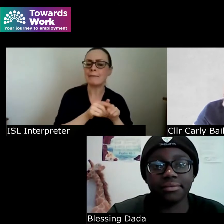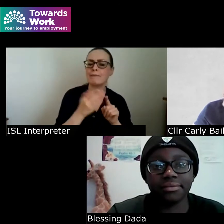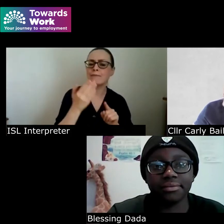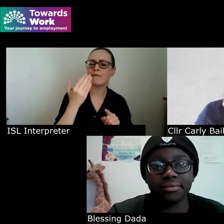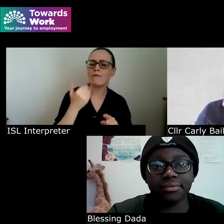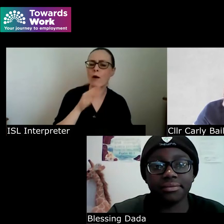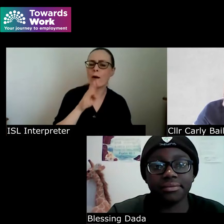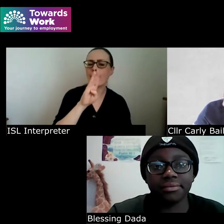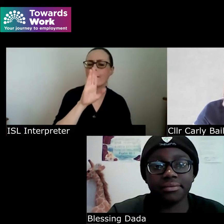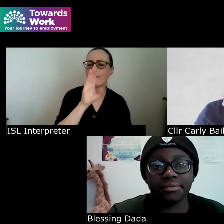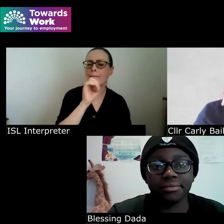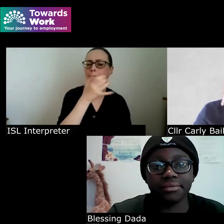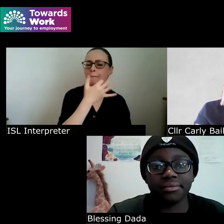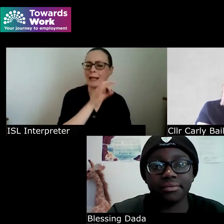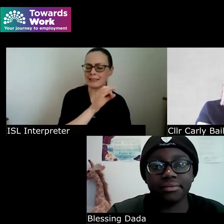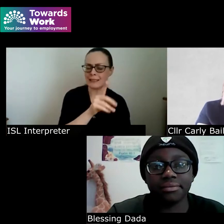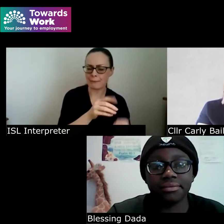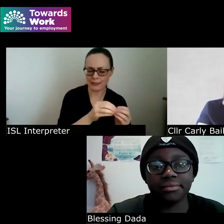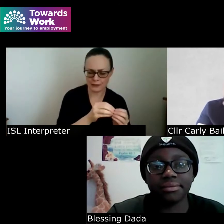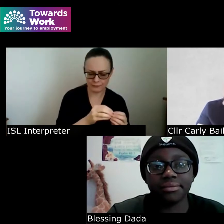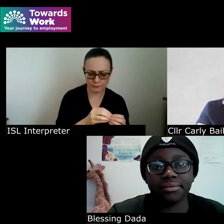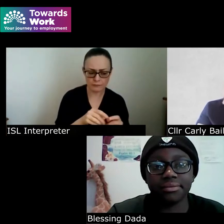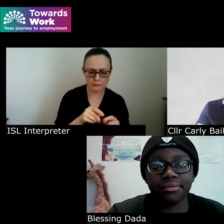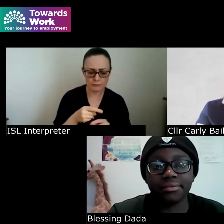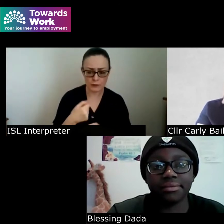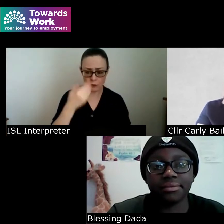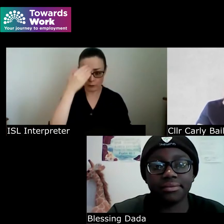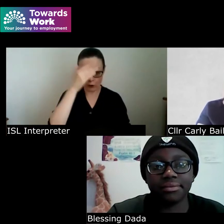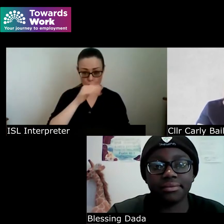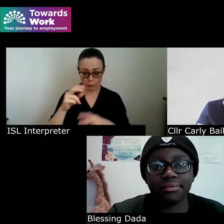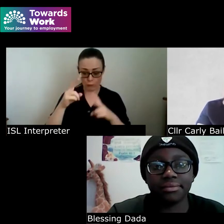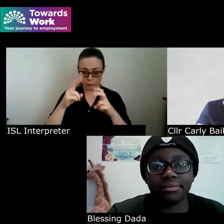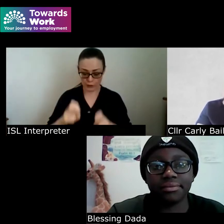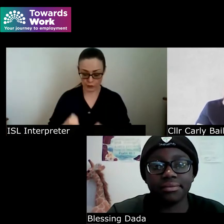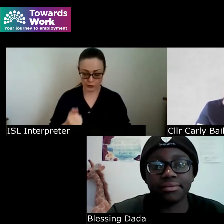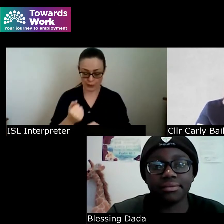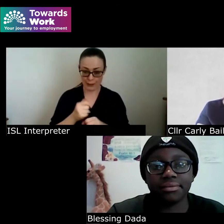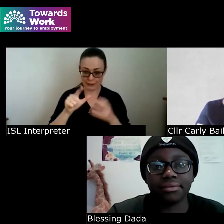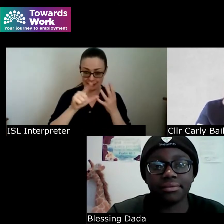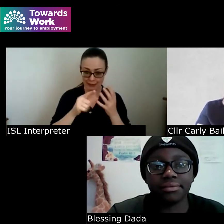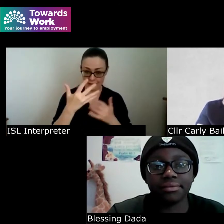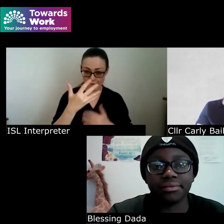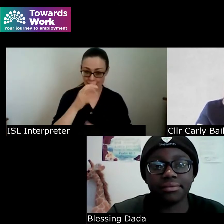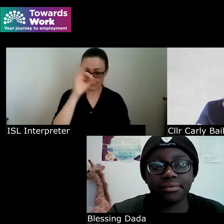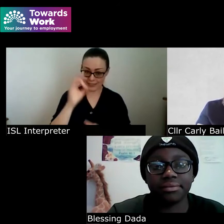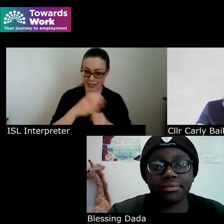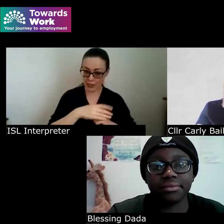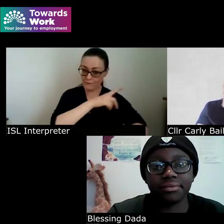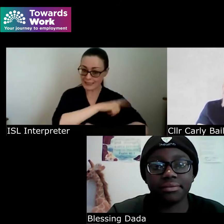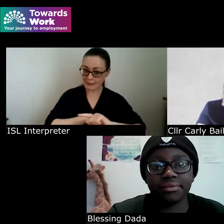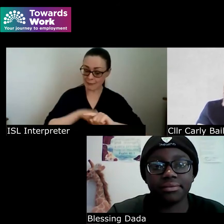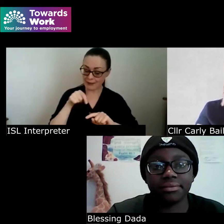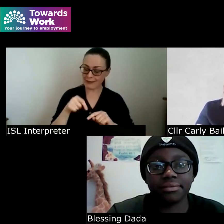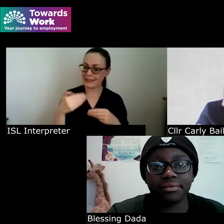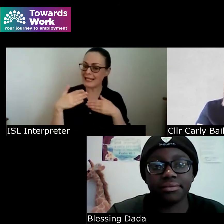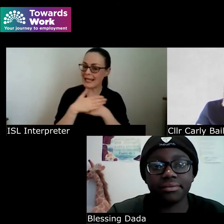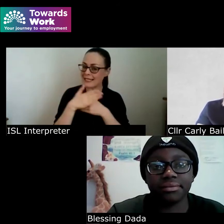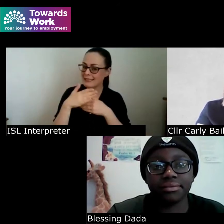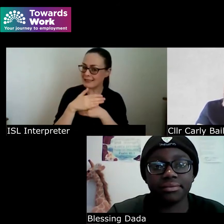from our research that it's around 75 percent of disabilities are hidden so important to consider